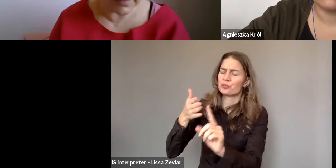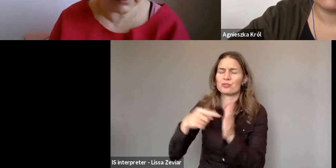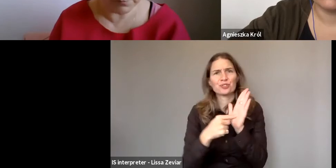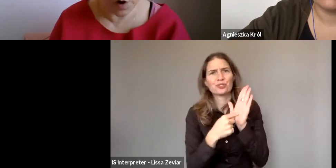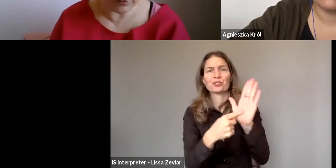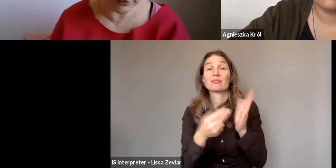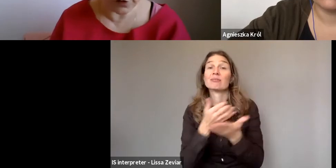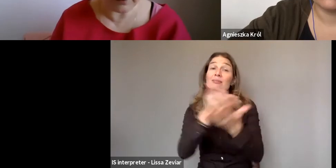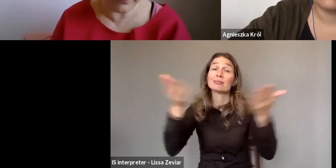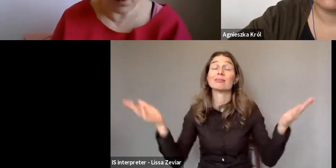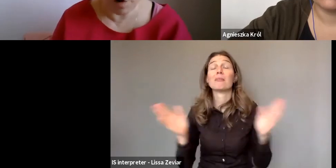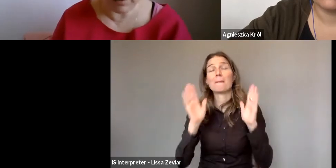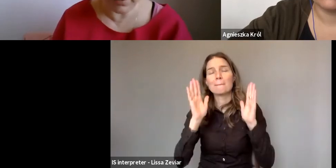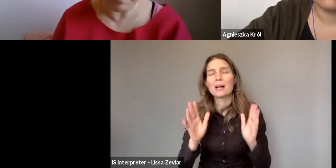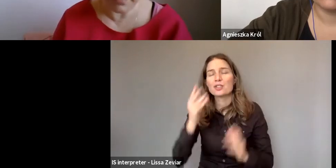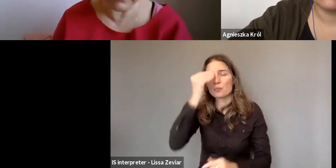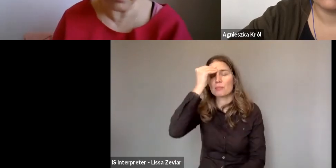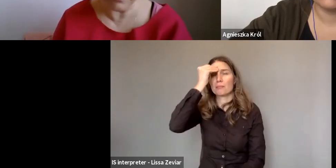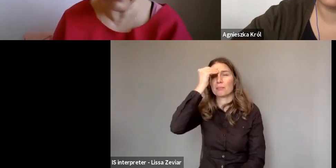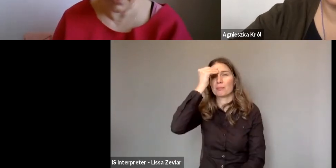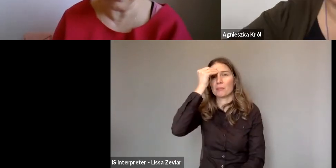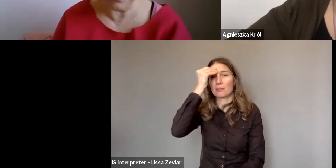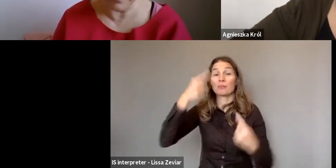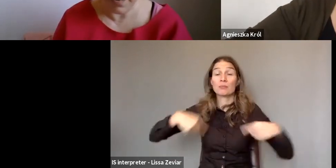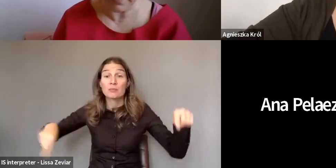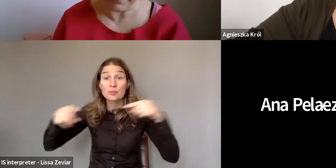that most of the work must be done by men.